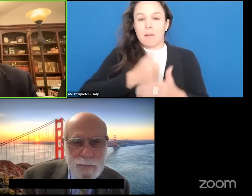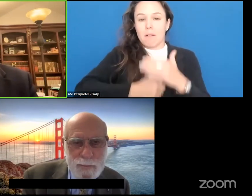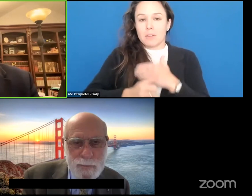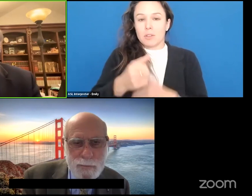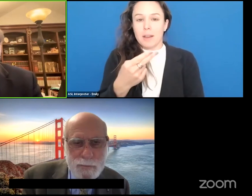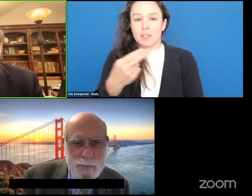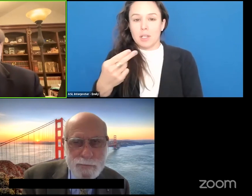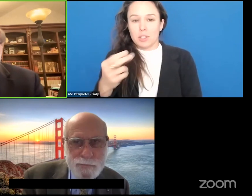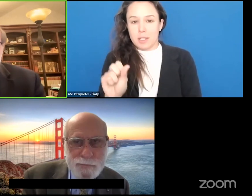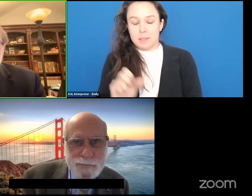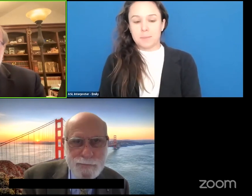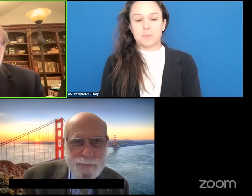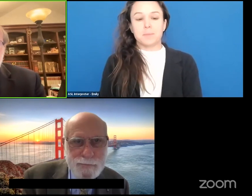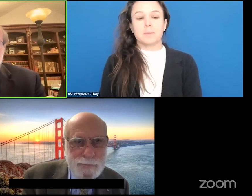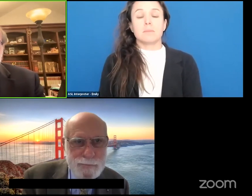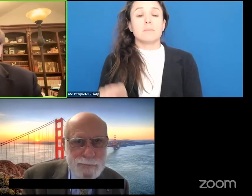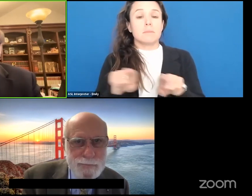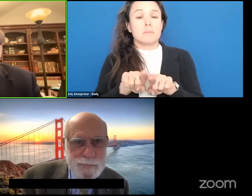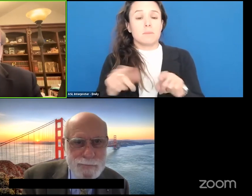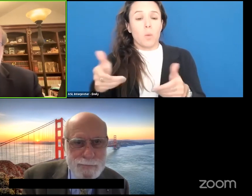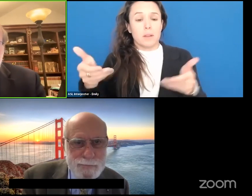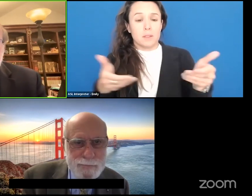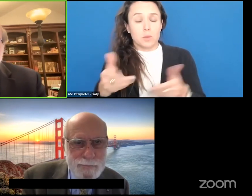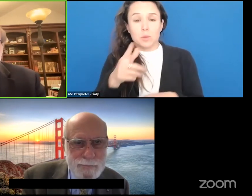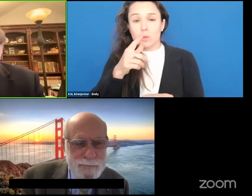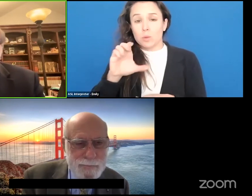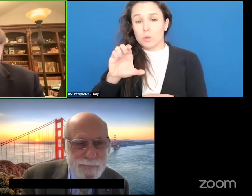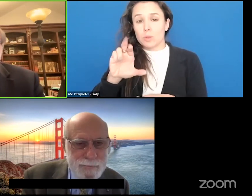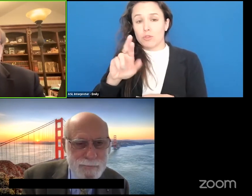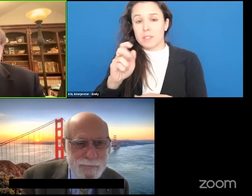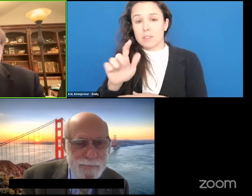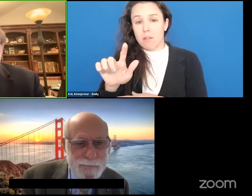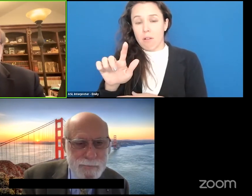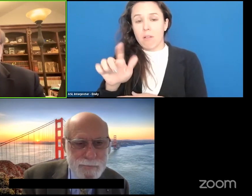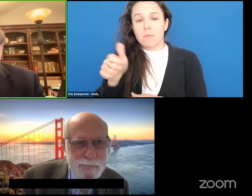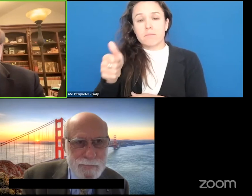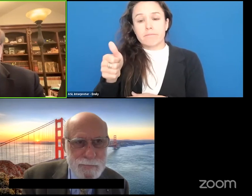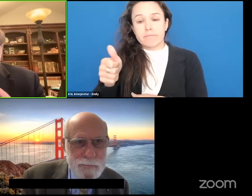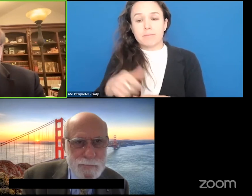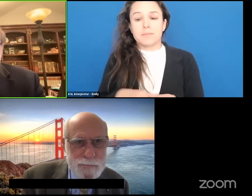Before we get started I wanted to also introduce Crystal Marte who is the one who is behind